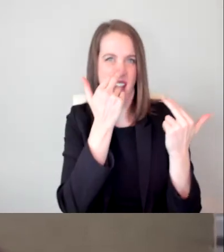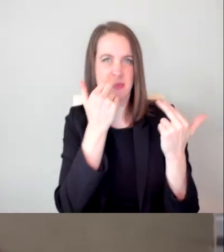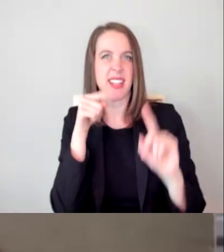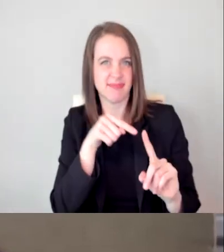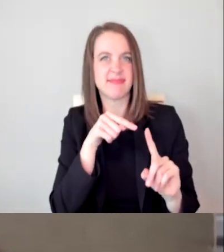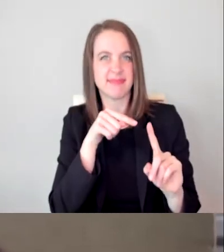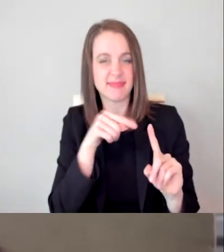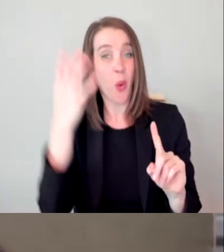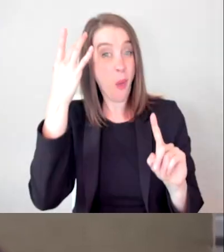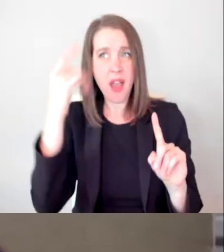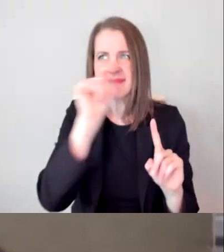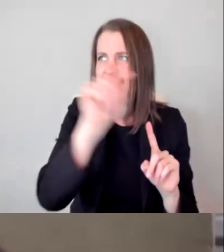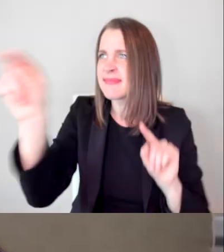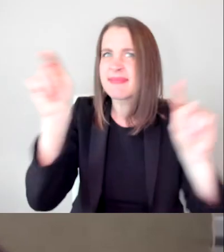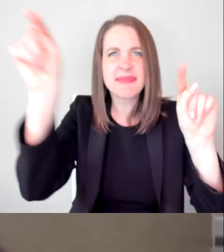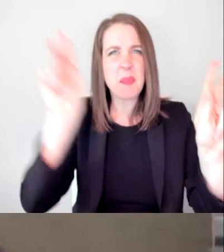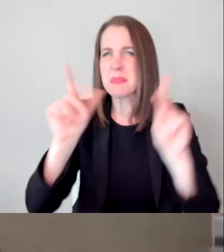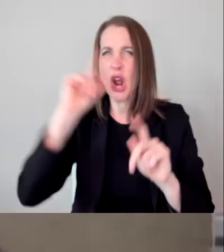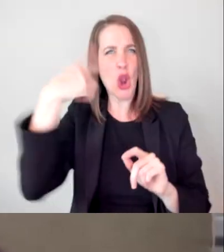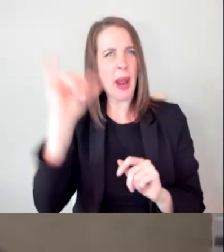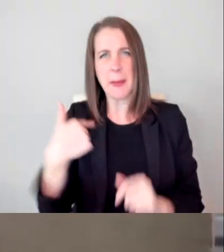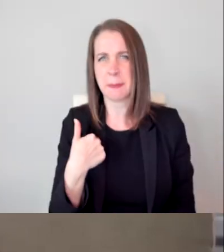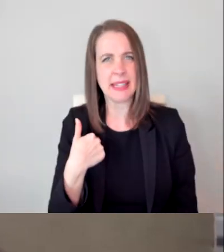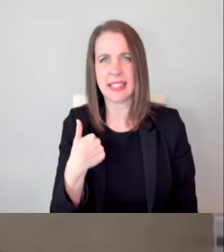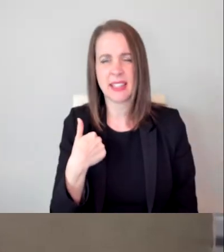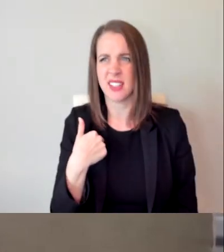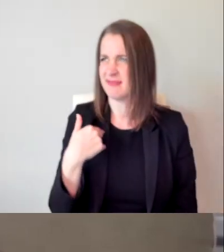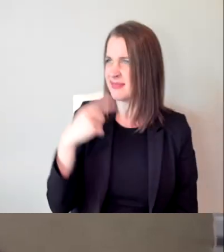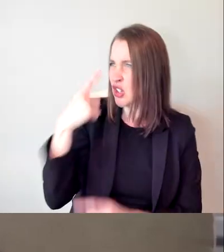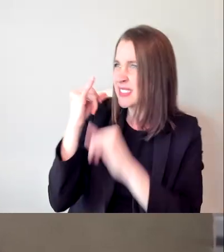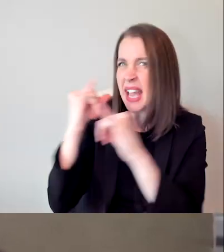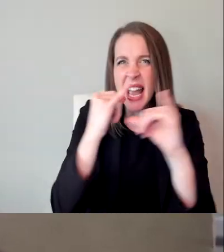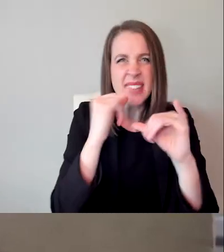see people who looked like me on television, except in the world of comedy.